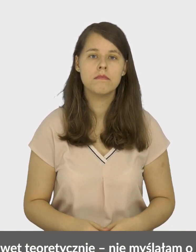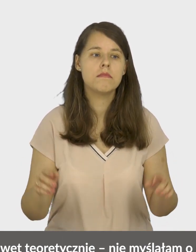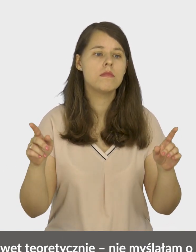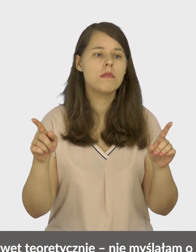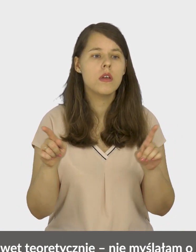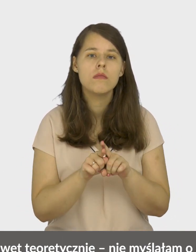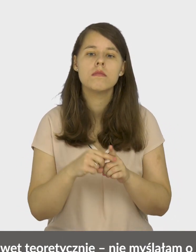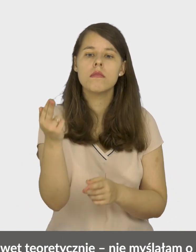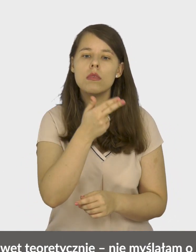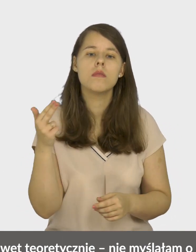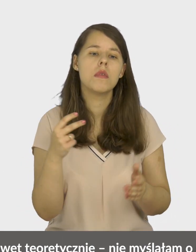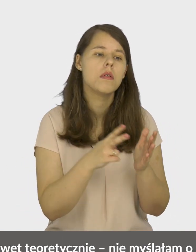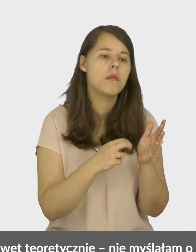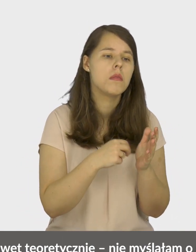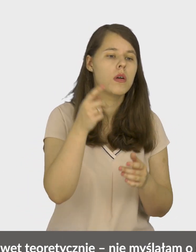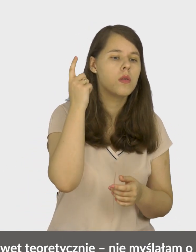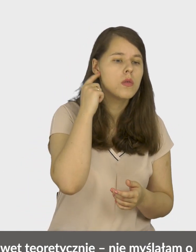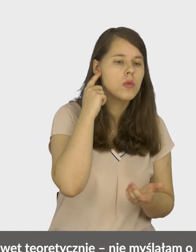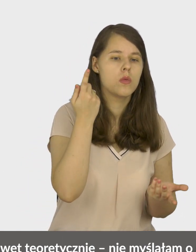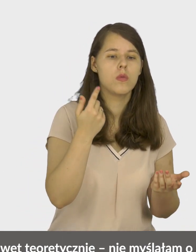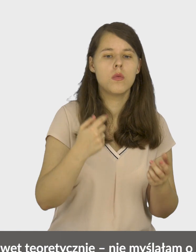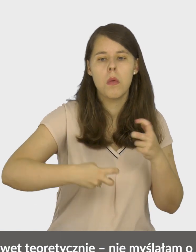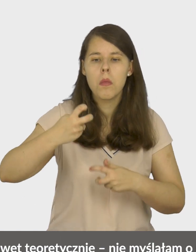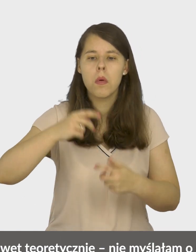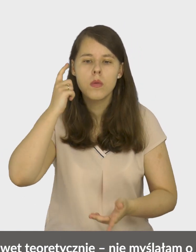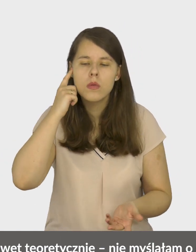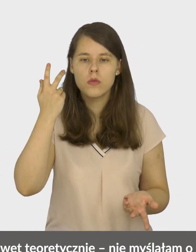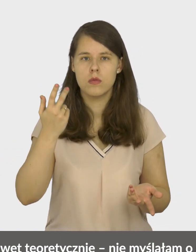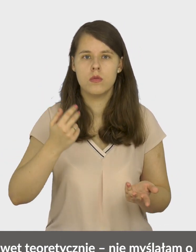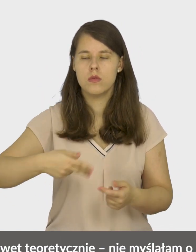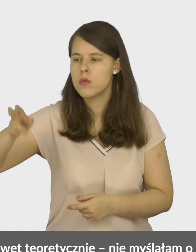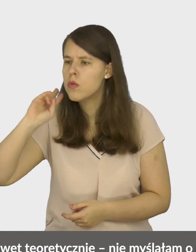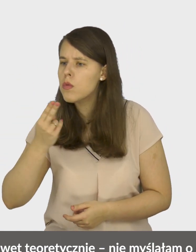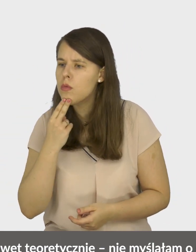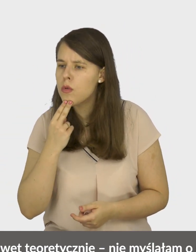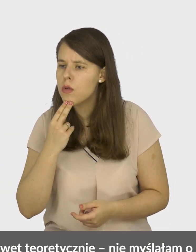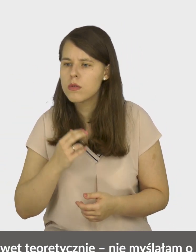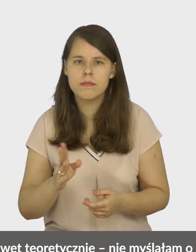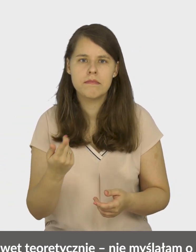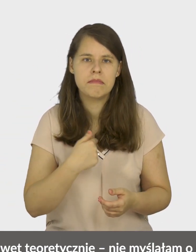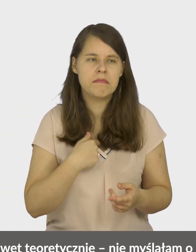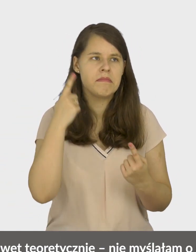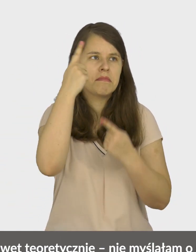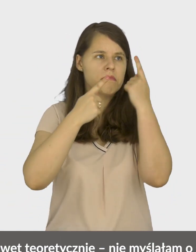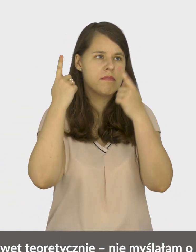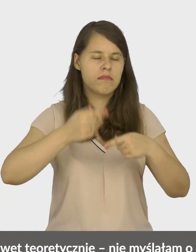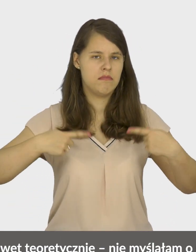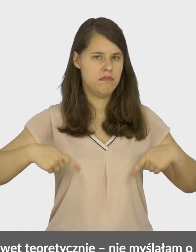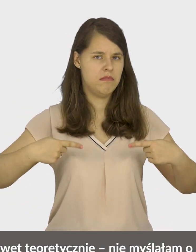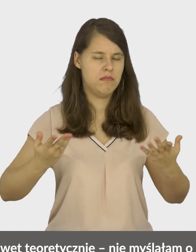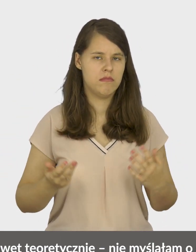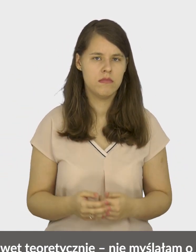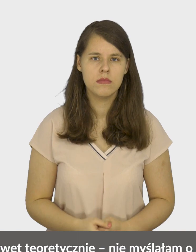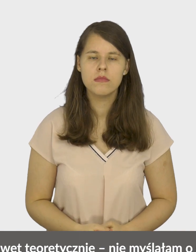I have never - even theoretically - thought about deafness.